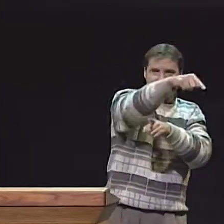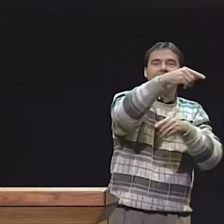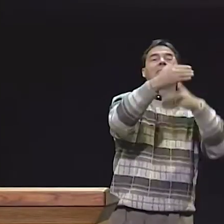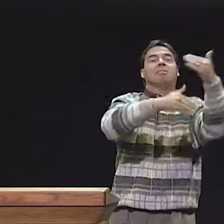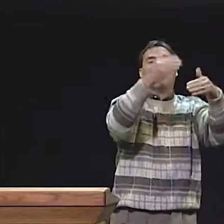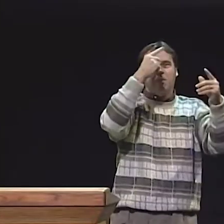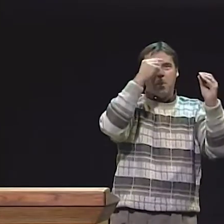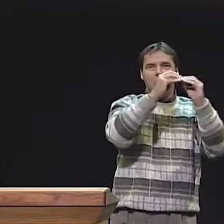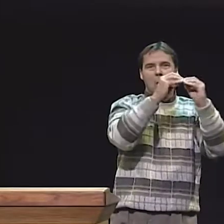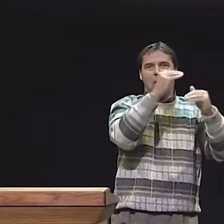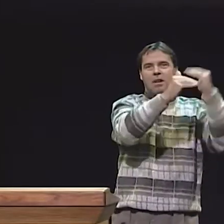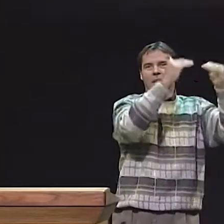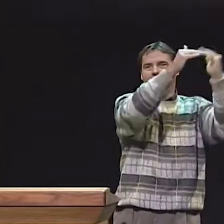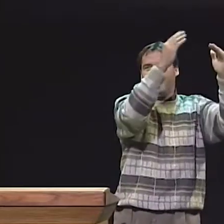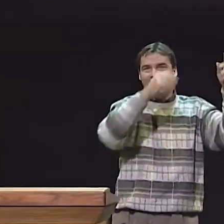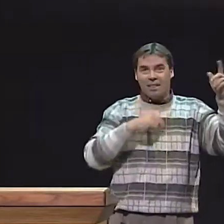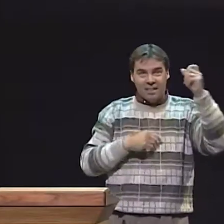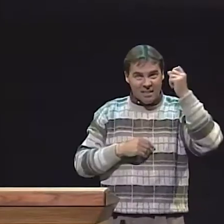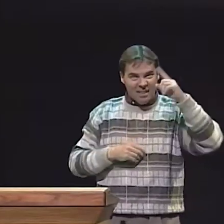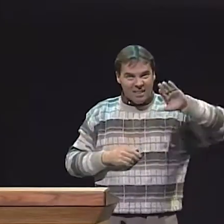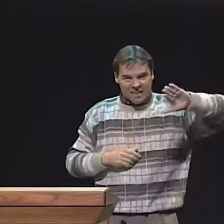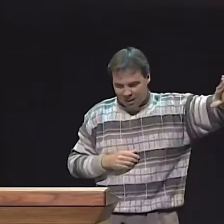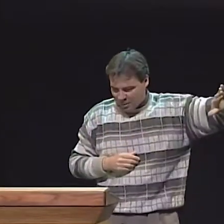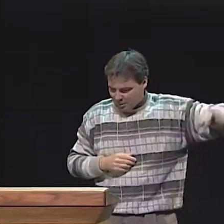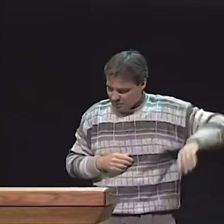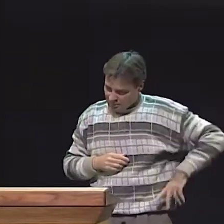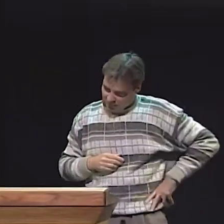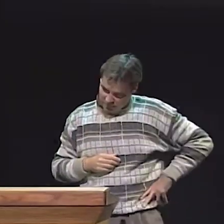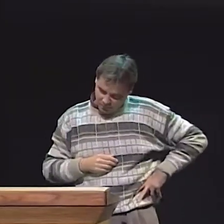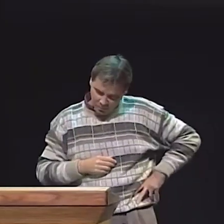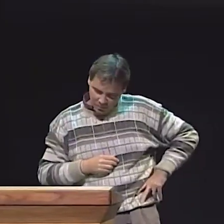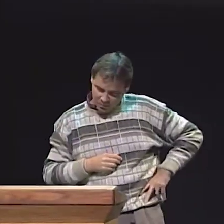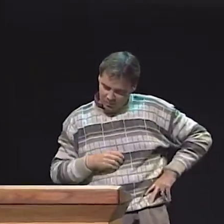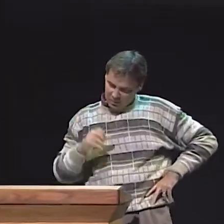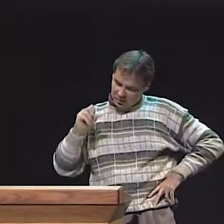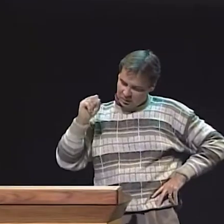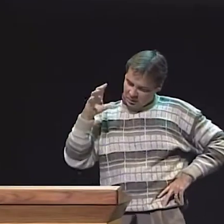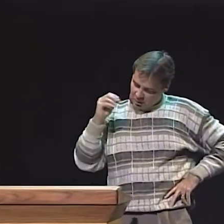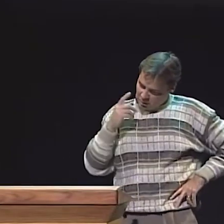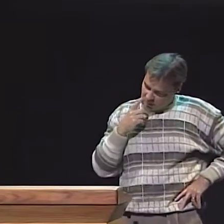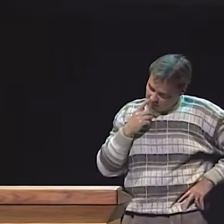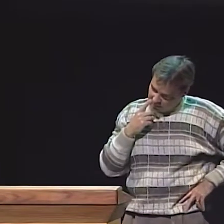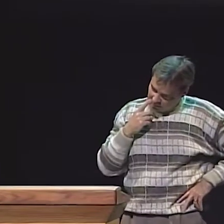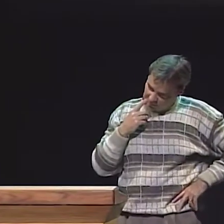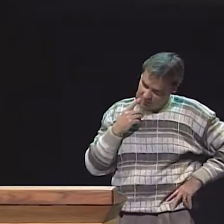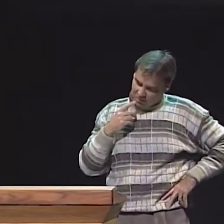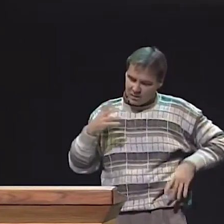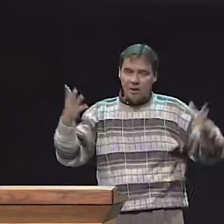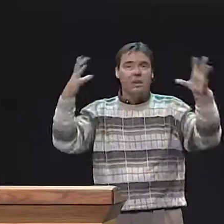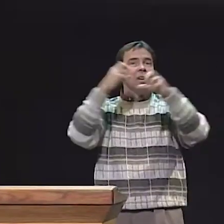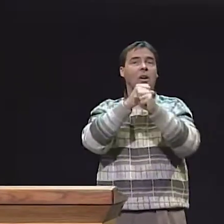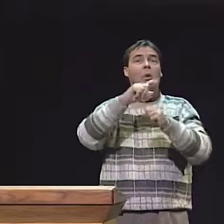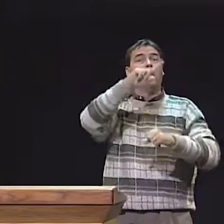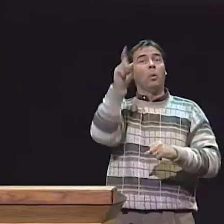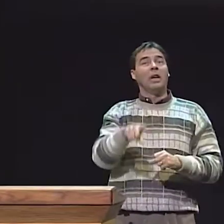THEY NEED TO CONTINUE THE PROCESS IN THE CLASSROOM. THEY NEED TO MAKE THE TRANSFER FROM THE ACTIVITIES IN THE LAB INTO THE CLASSROOM.